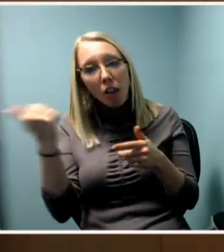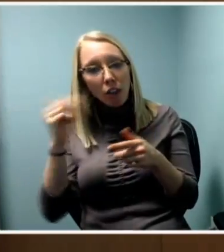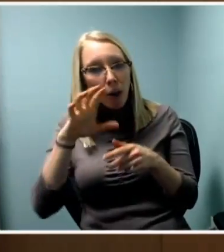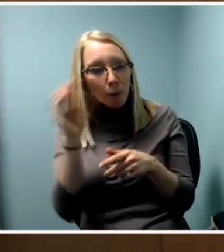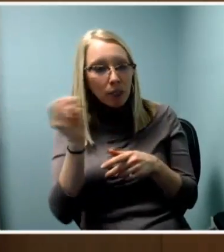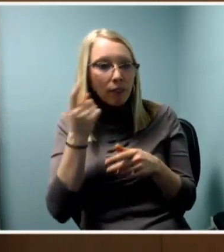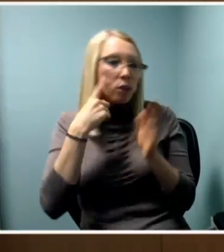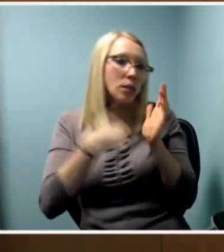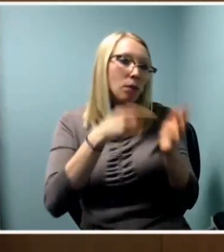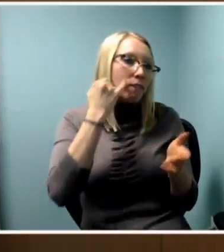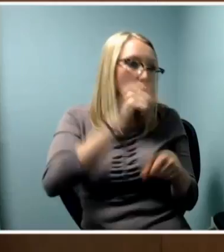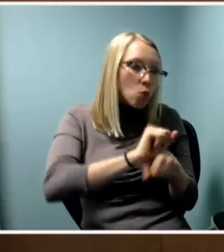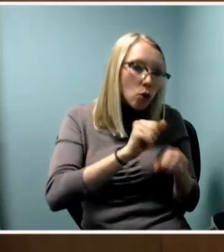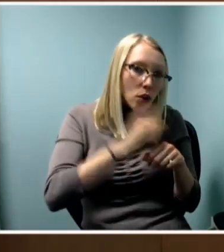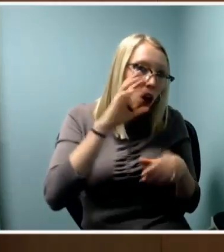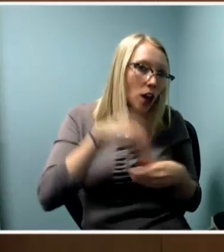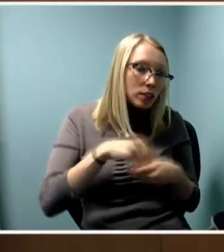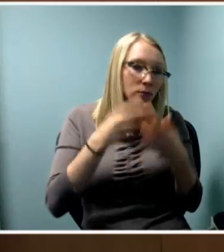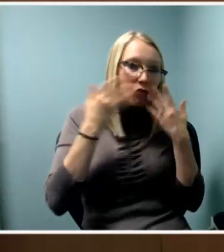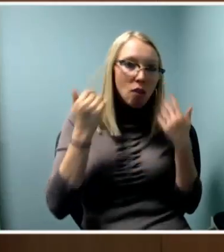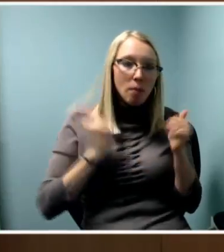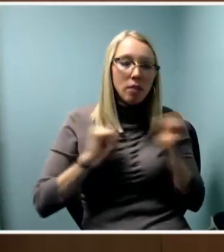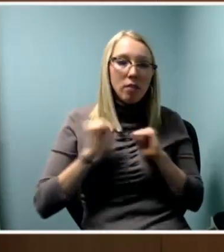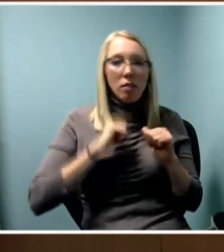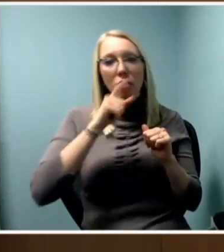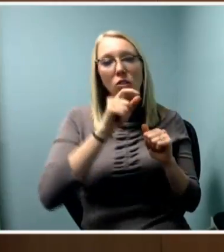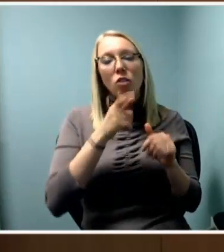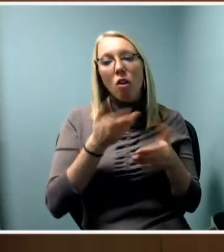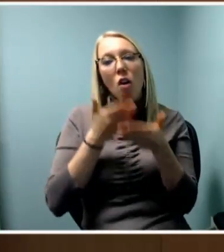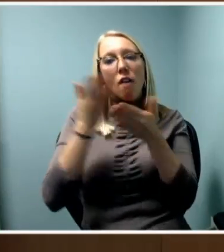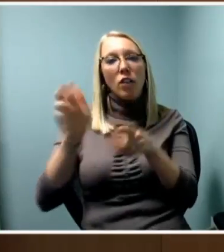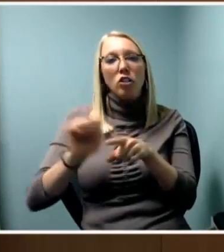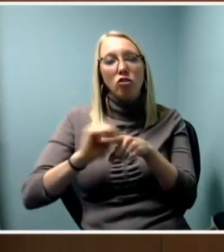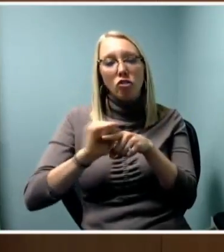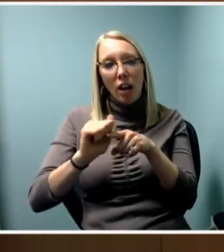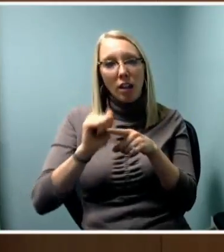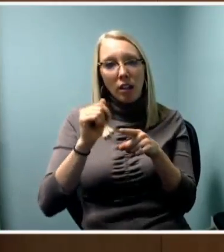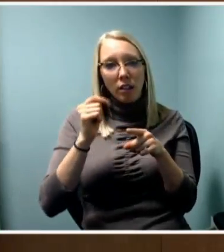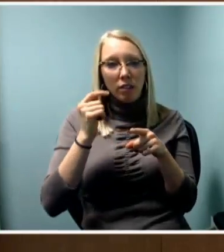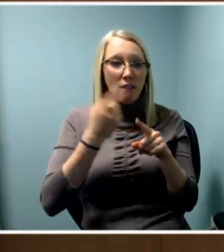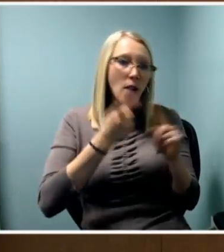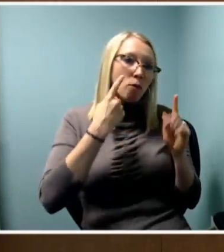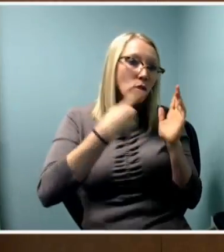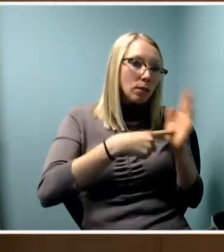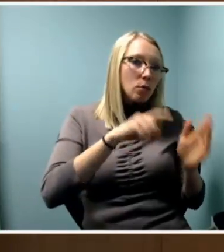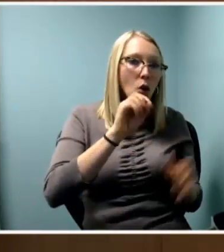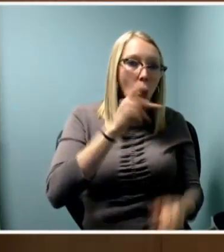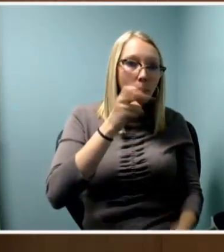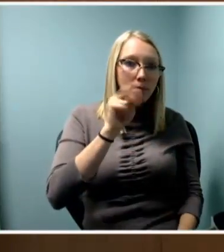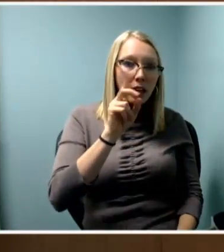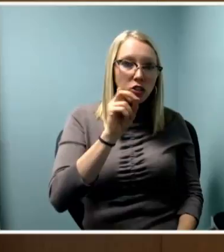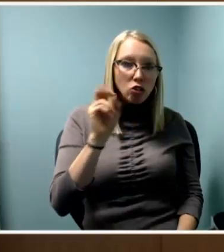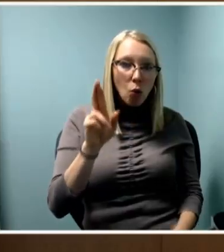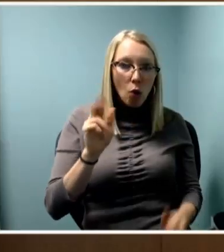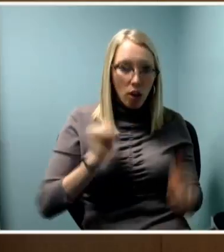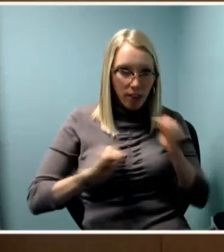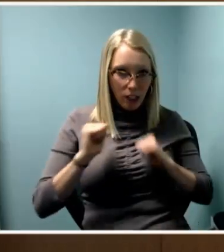There was an offer of a training module that Open Door theatre uses. Thinking about a way to setup a formalized platform